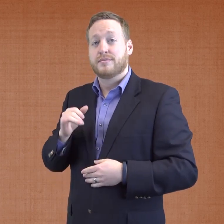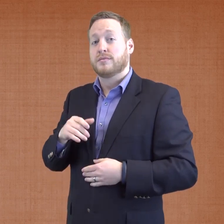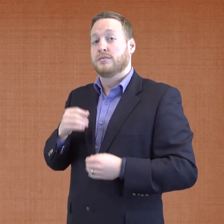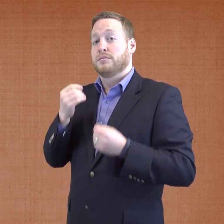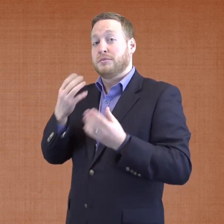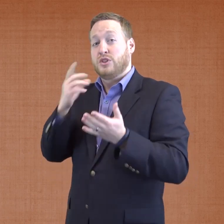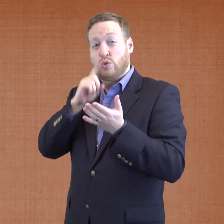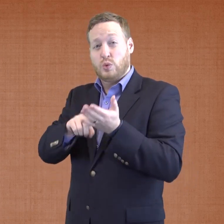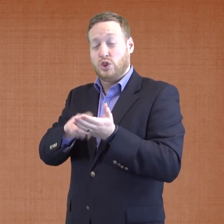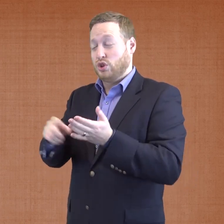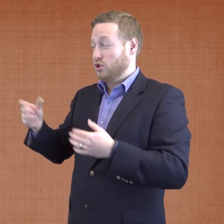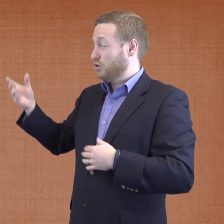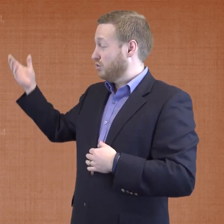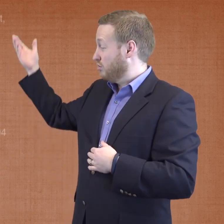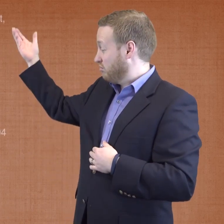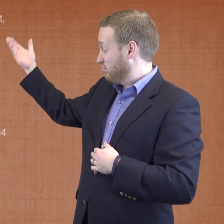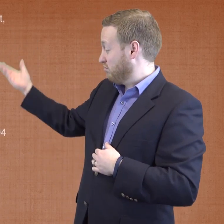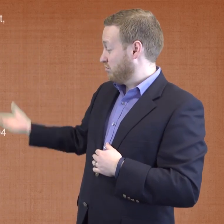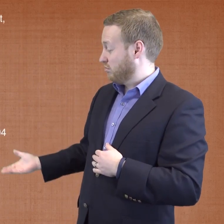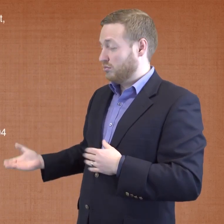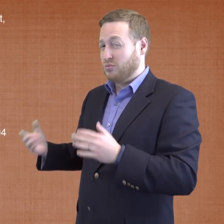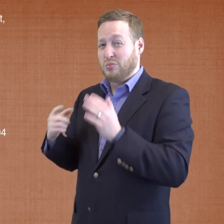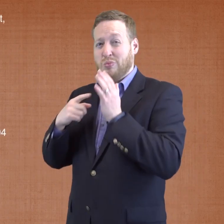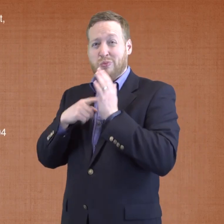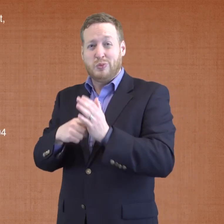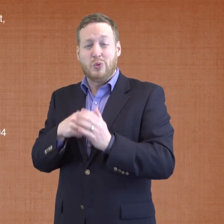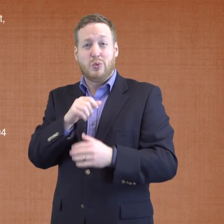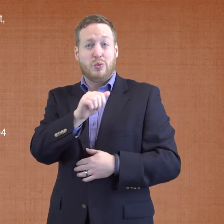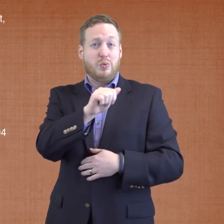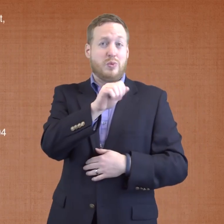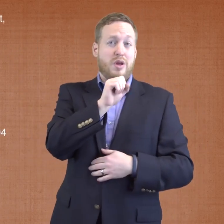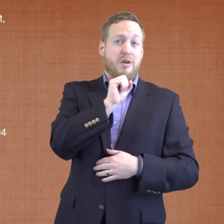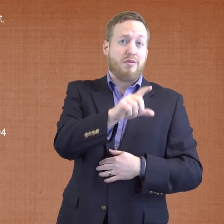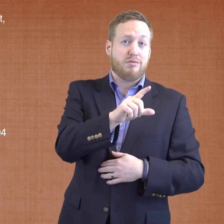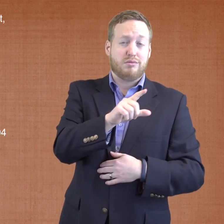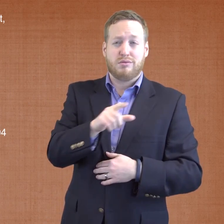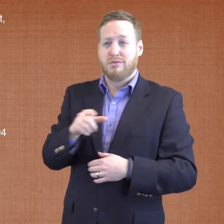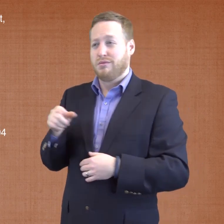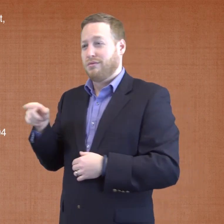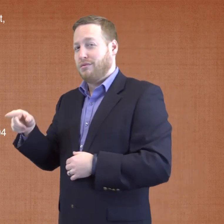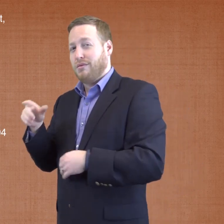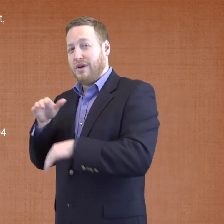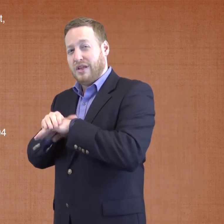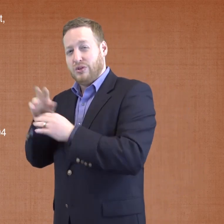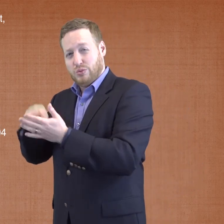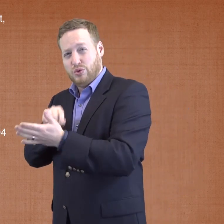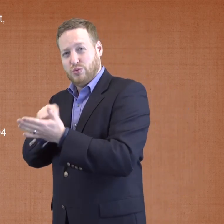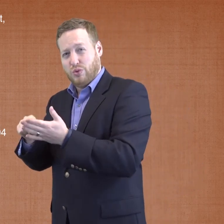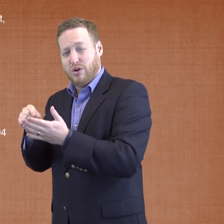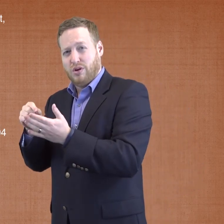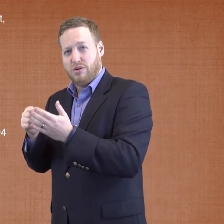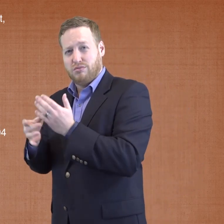Many research shown here have found a strong relationship between ASL proficiency and English